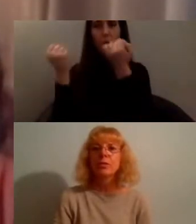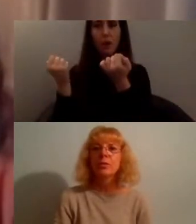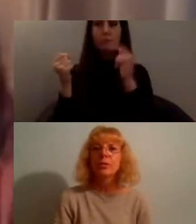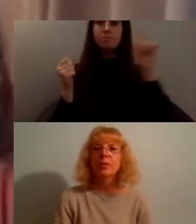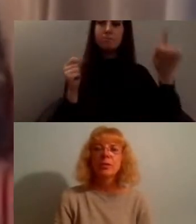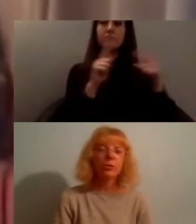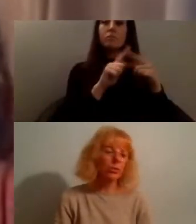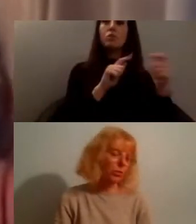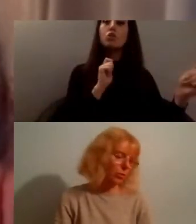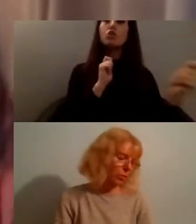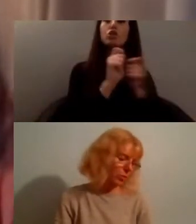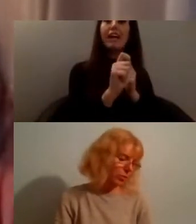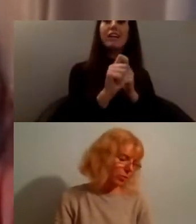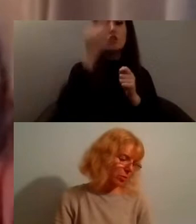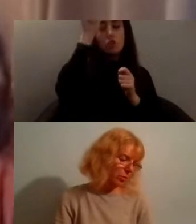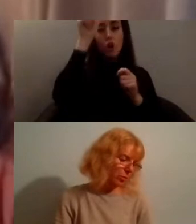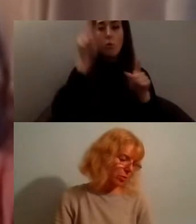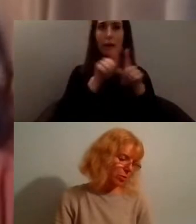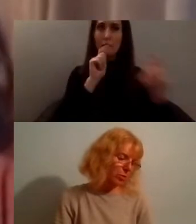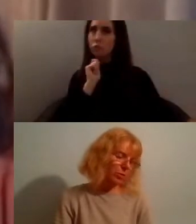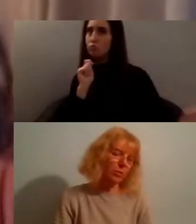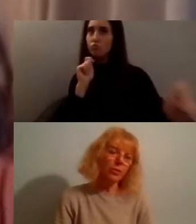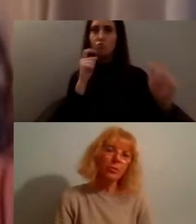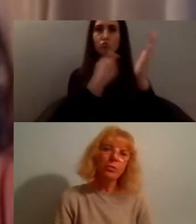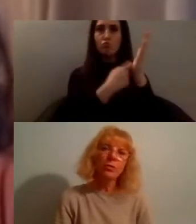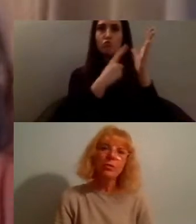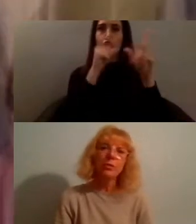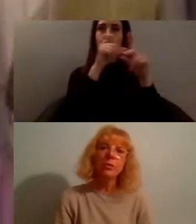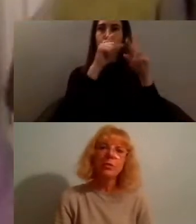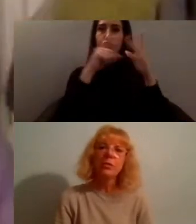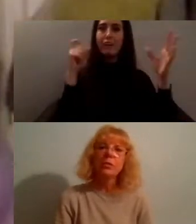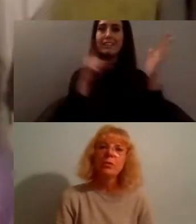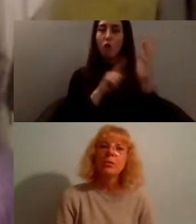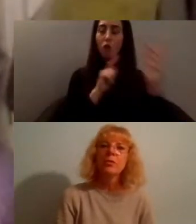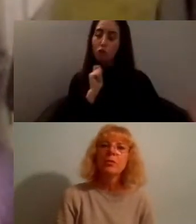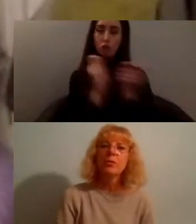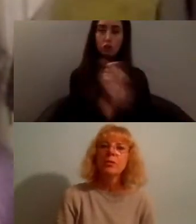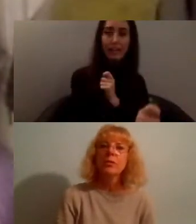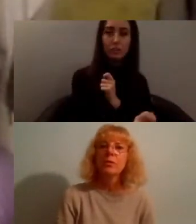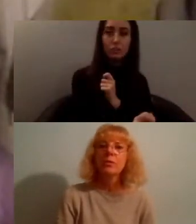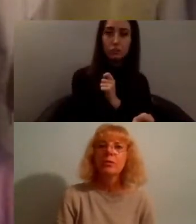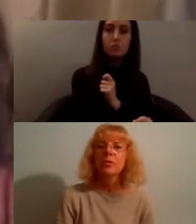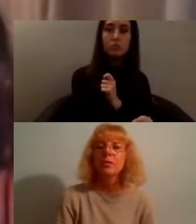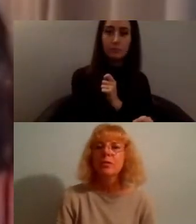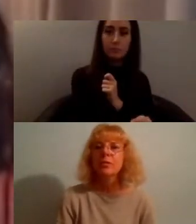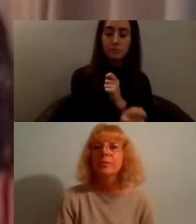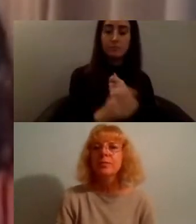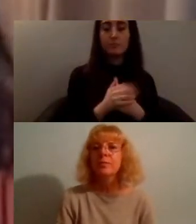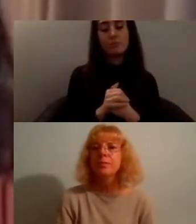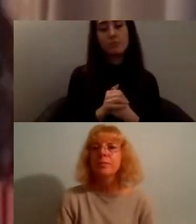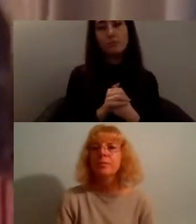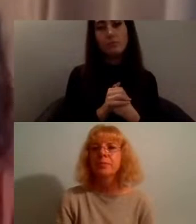radical change that goes to the root of the issues caused by capitalism...imperialism,